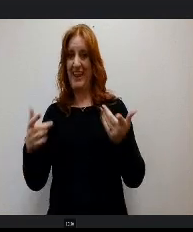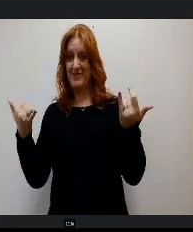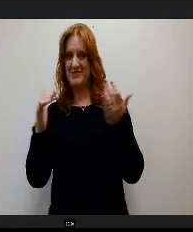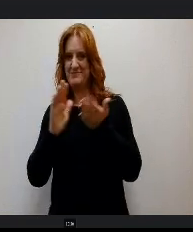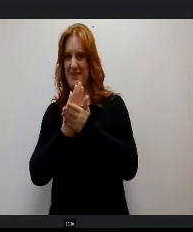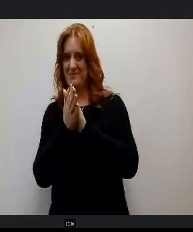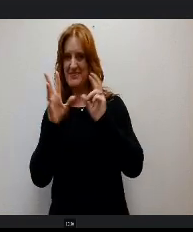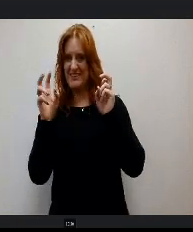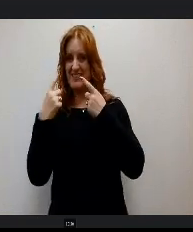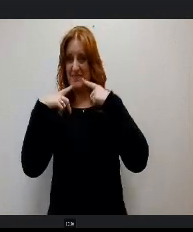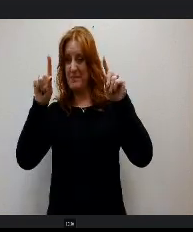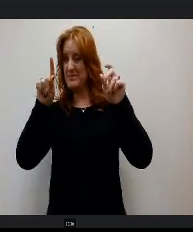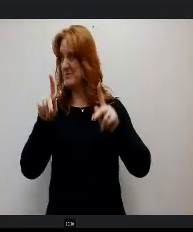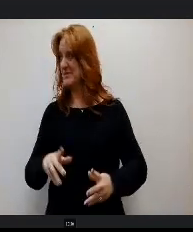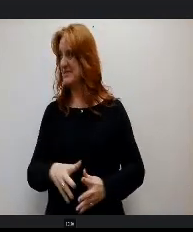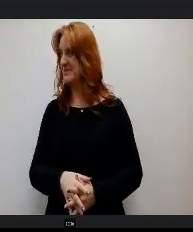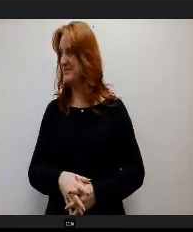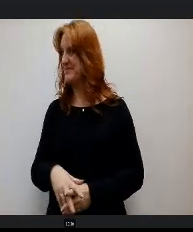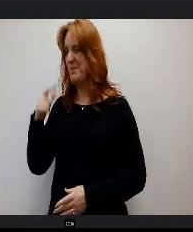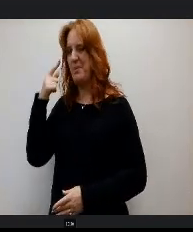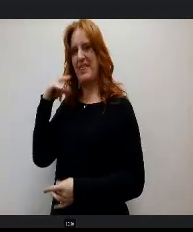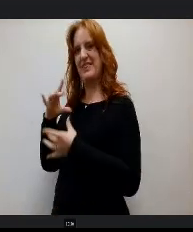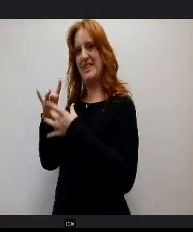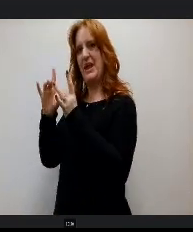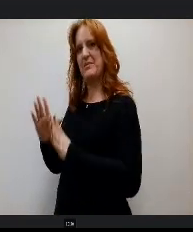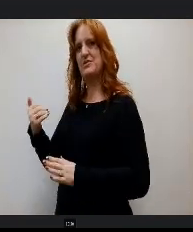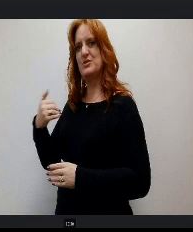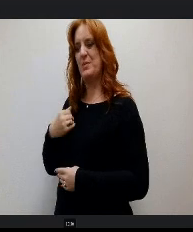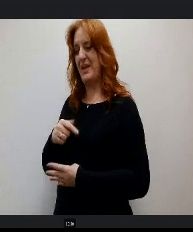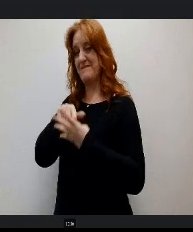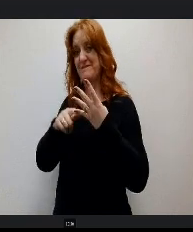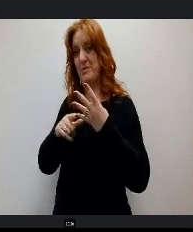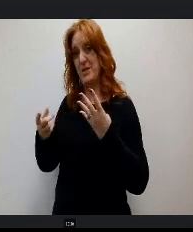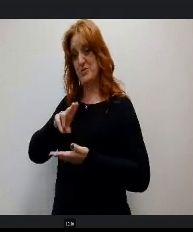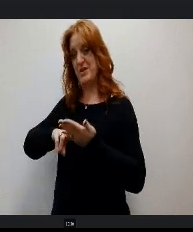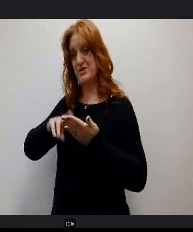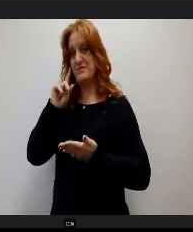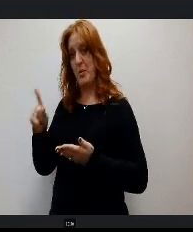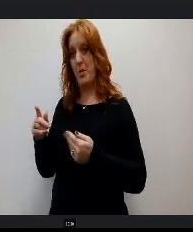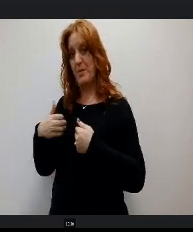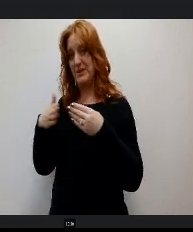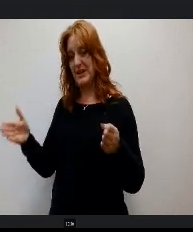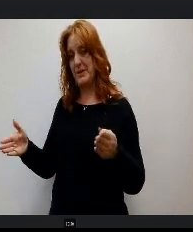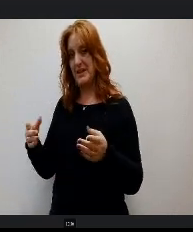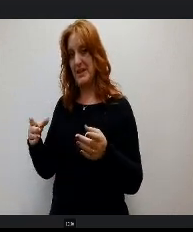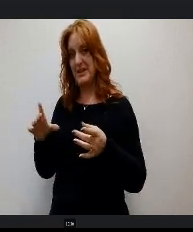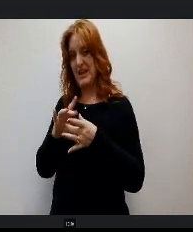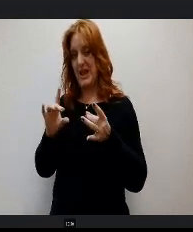commenters are the stars of the show. We do have 4 individuals registered for public comment, 2 for our section One first up